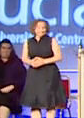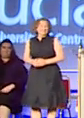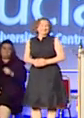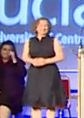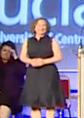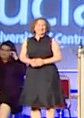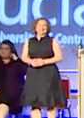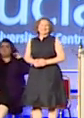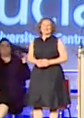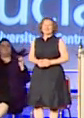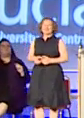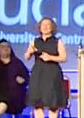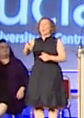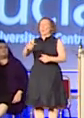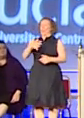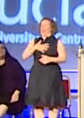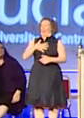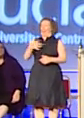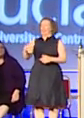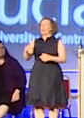I already prefer you to the last lot they didn't clap for me when I came up